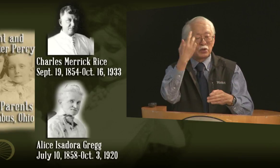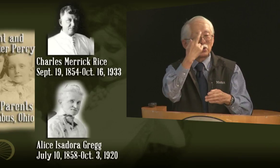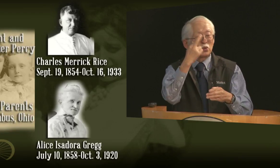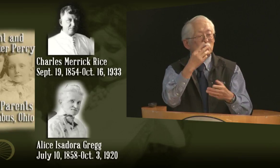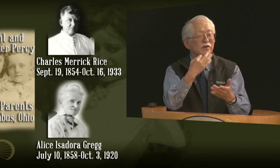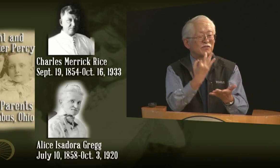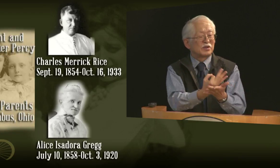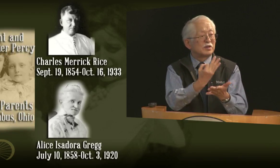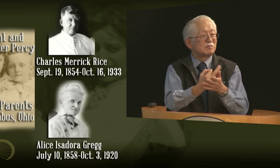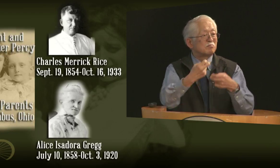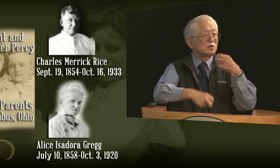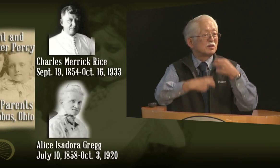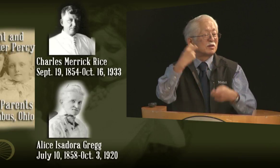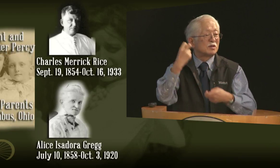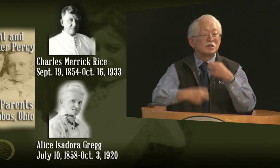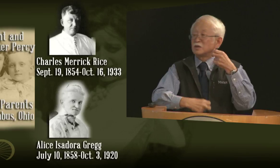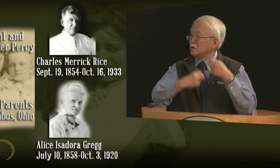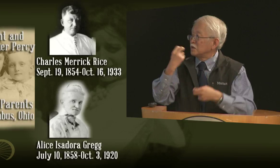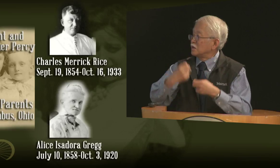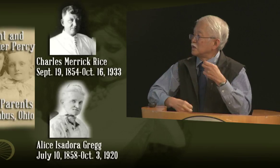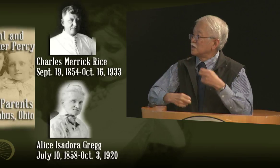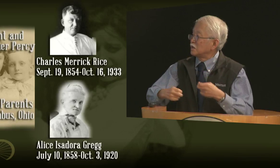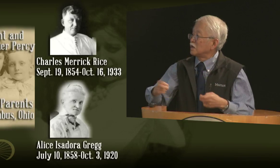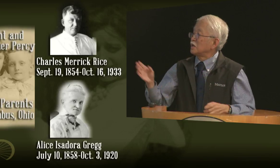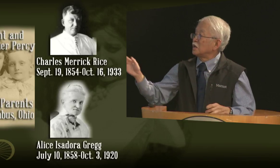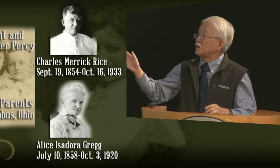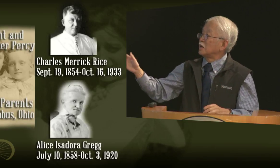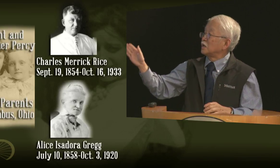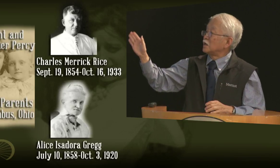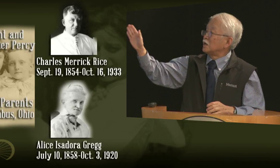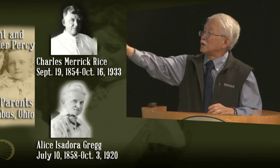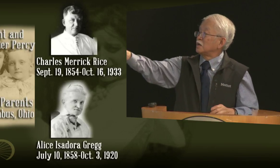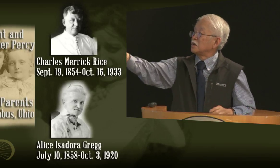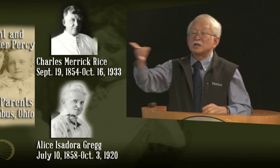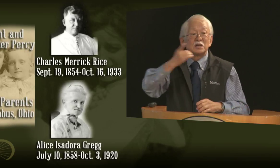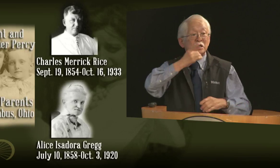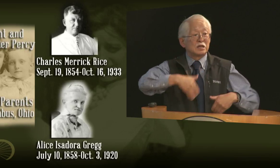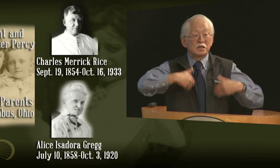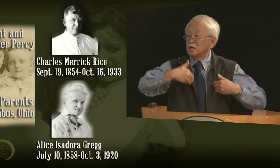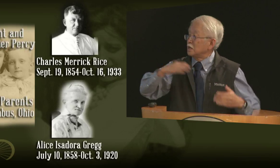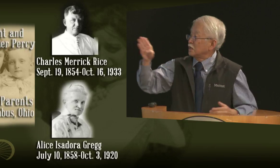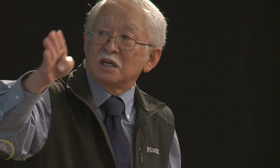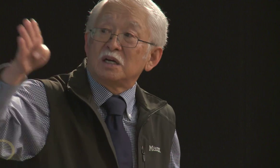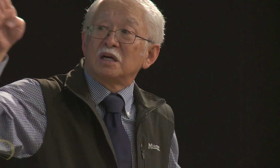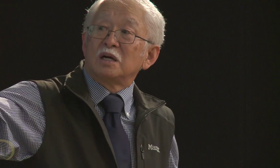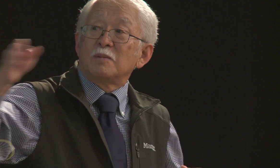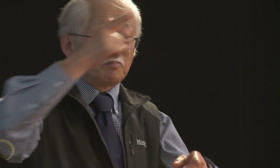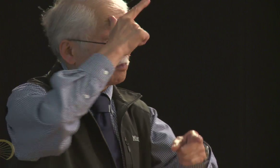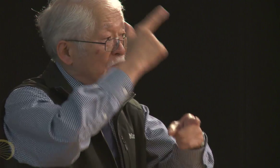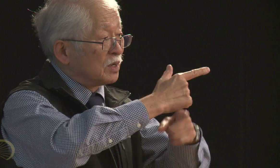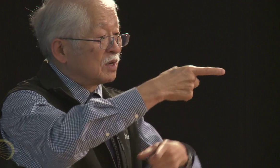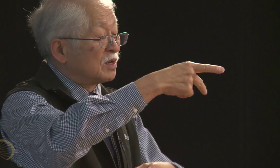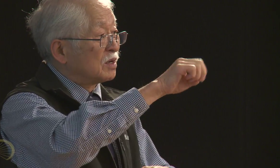He never completed his degree due to financial difficulties on the far side of the slide you see